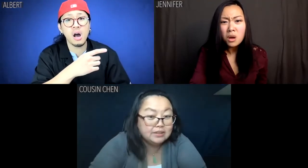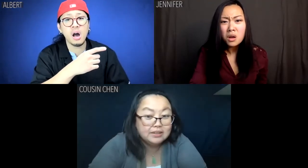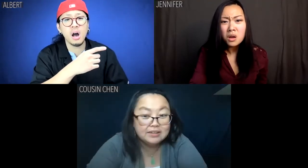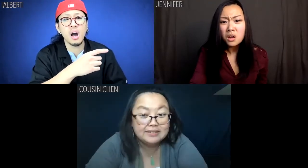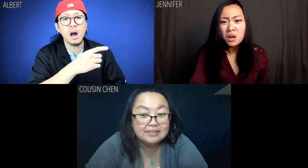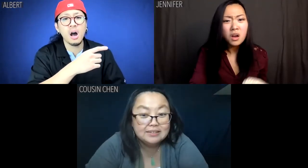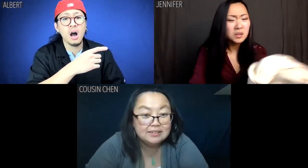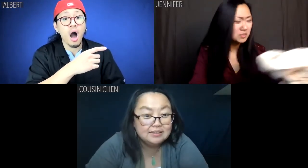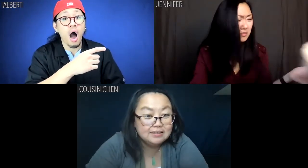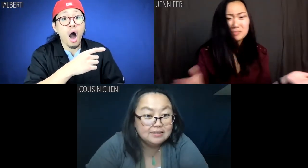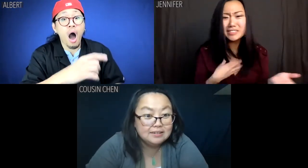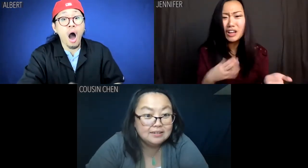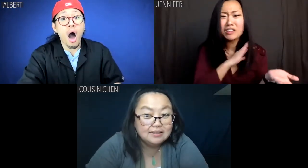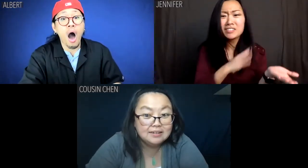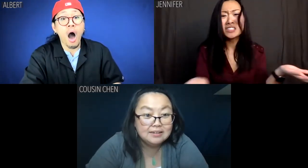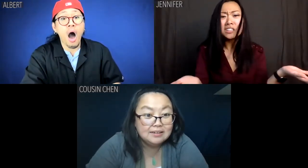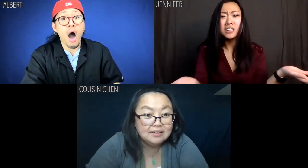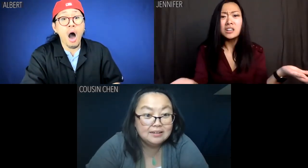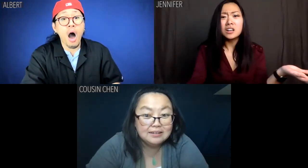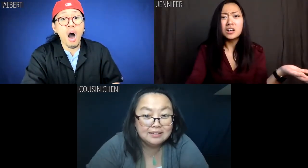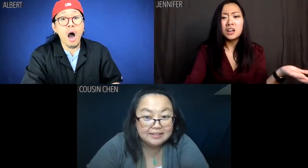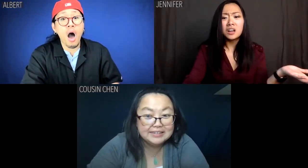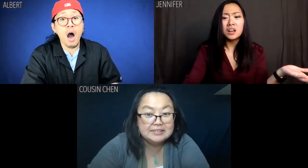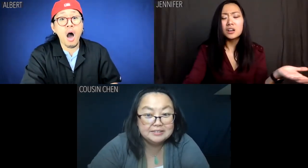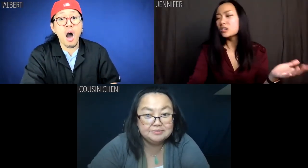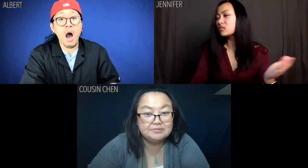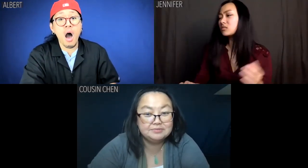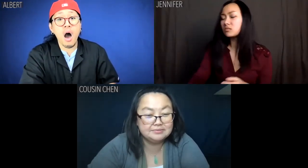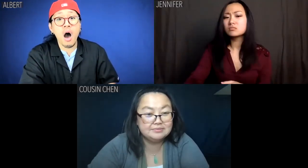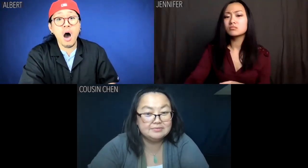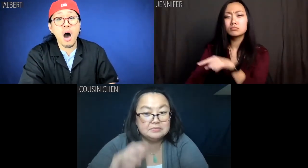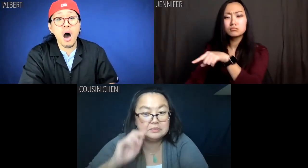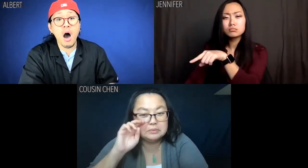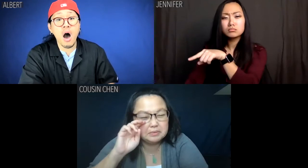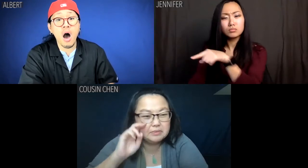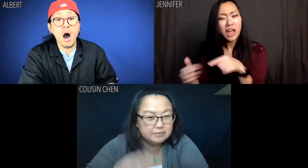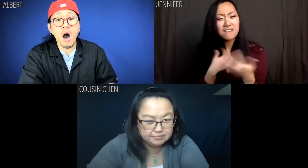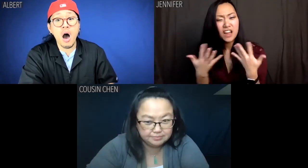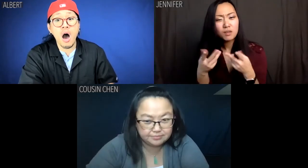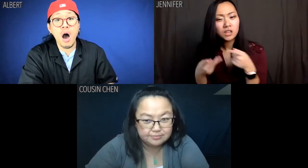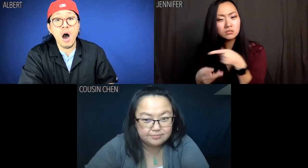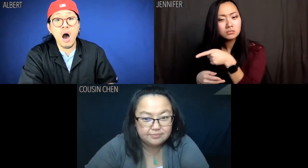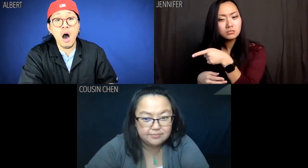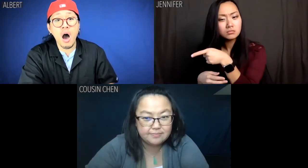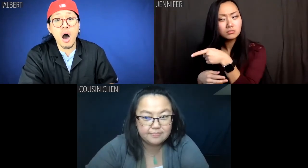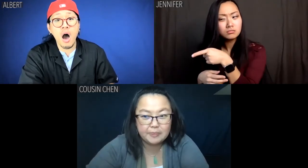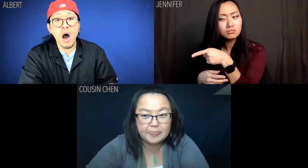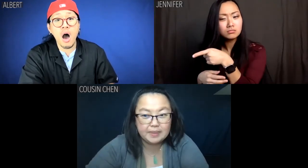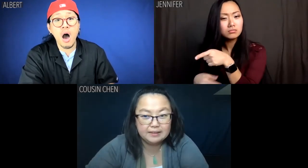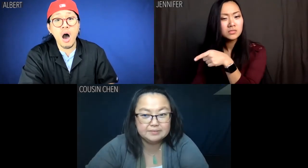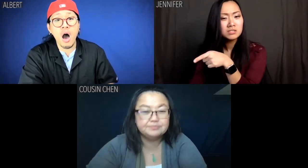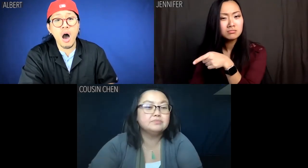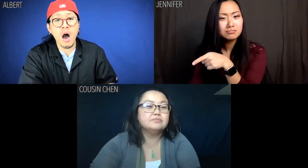Jennifer: No, my scarves! Jennifer: Hey, we have a fireplace?